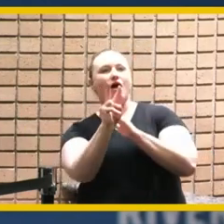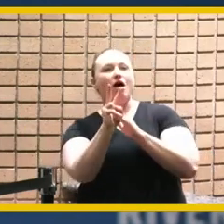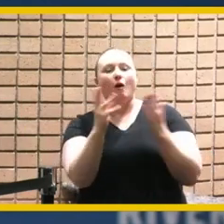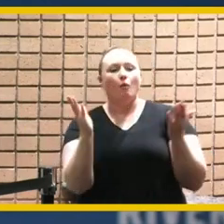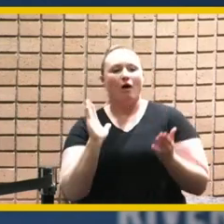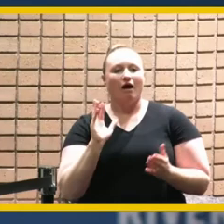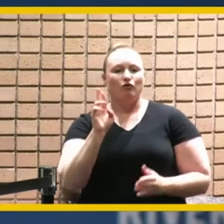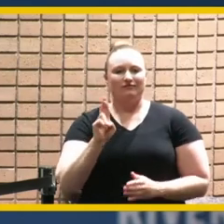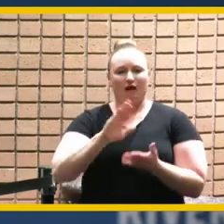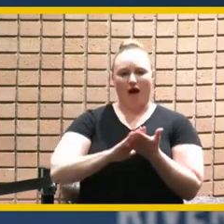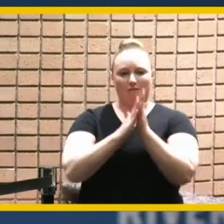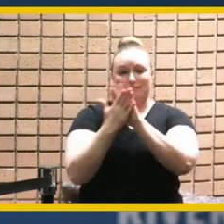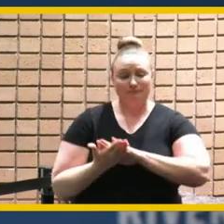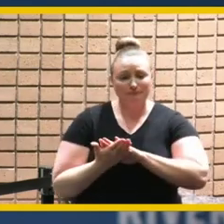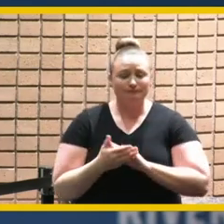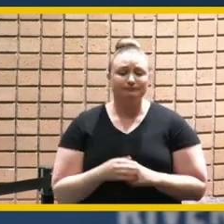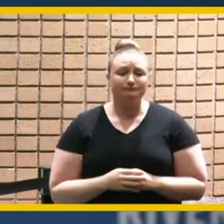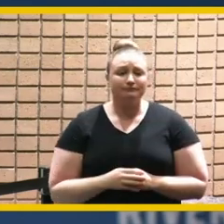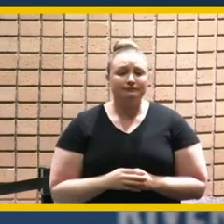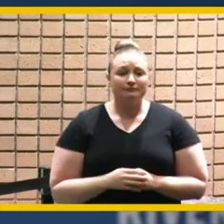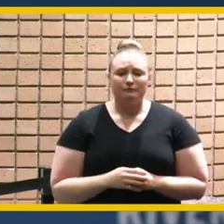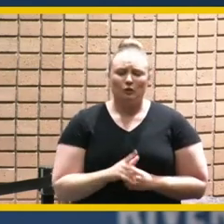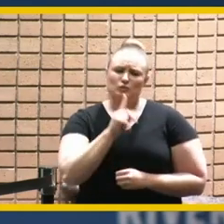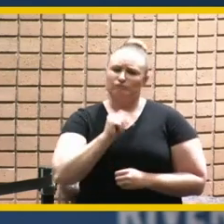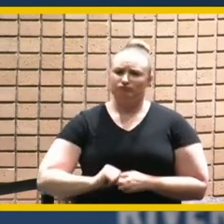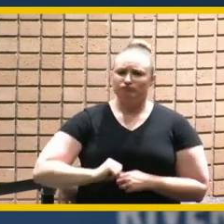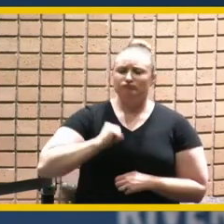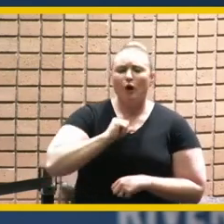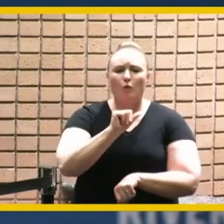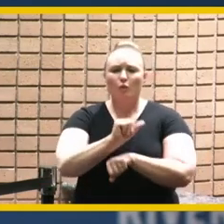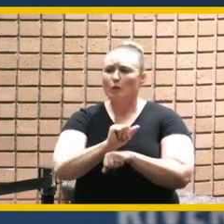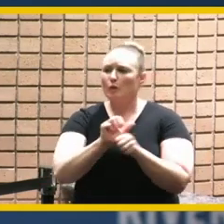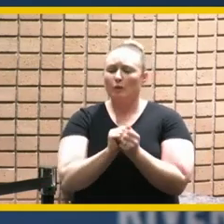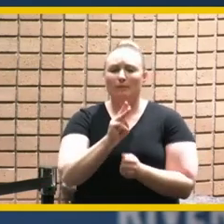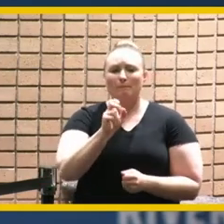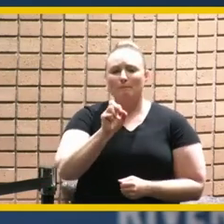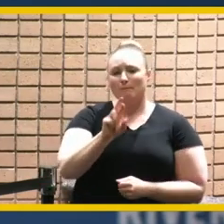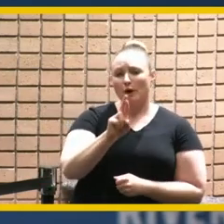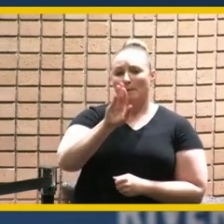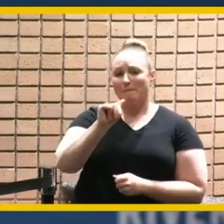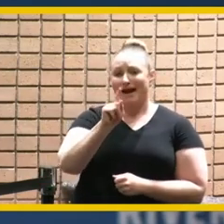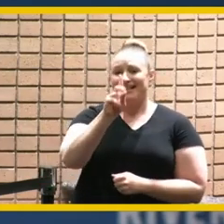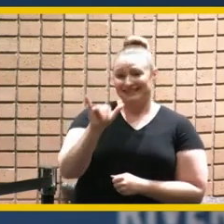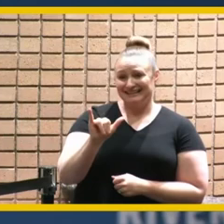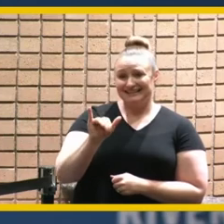worked with mayor bailey these last several years on one of his key visions the innovation district